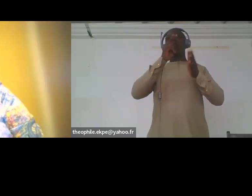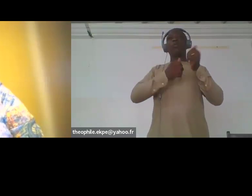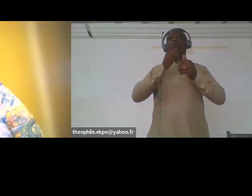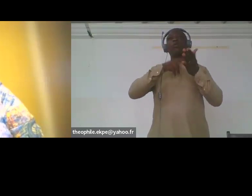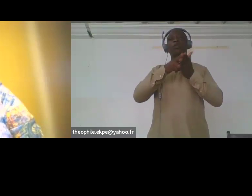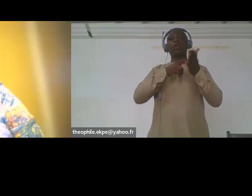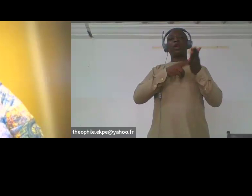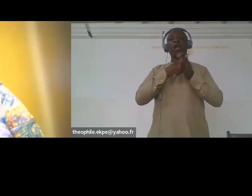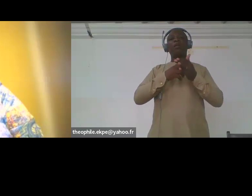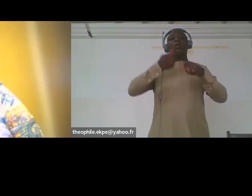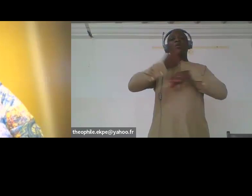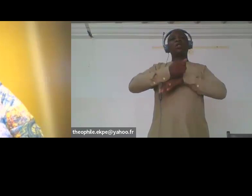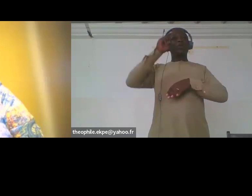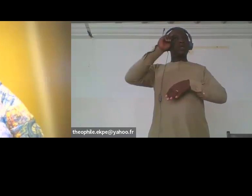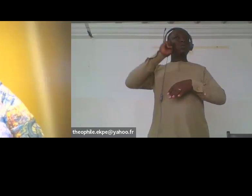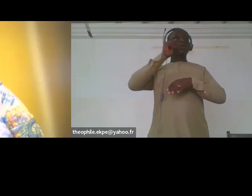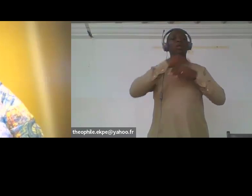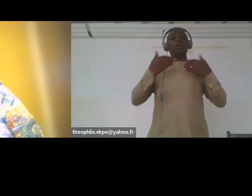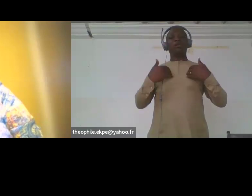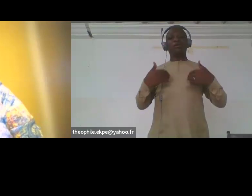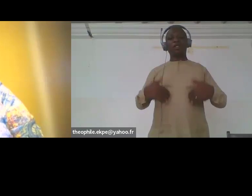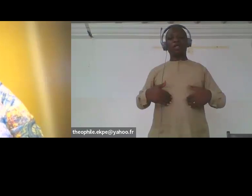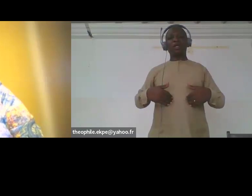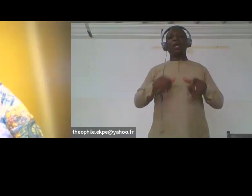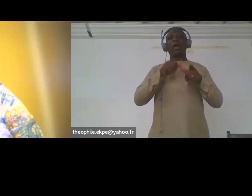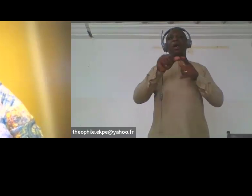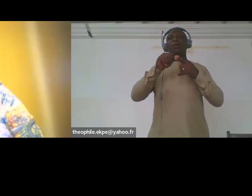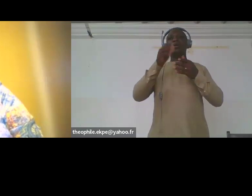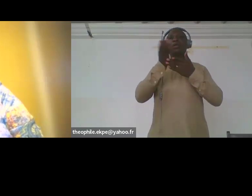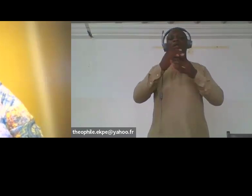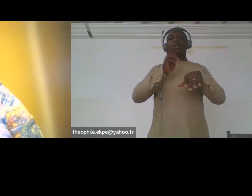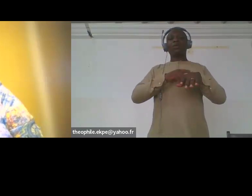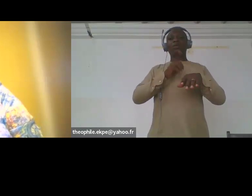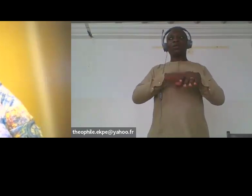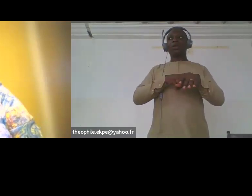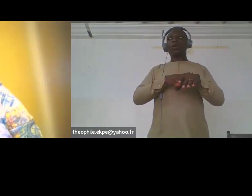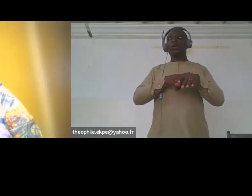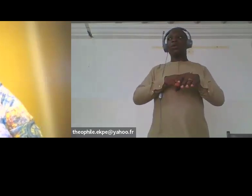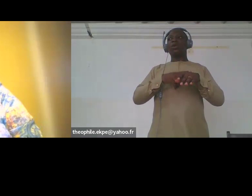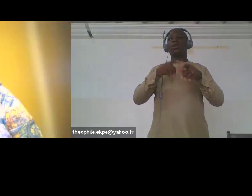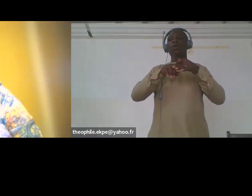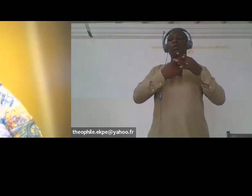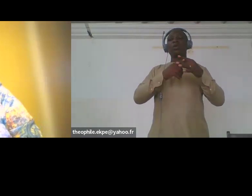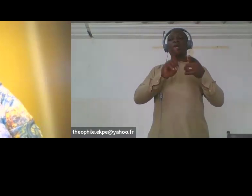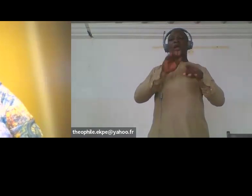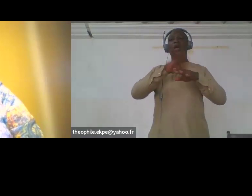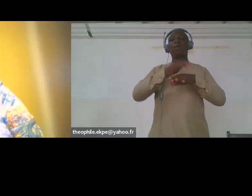Yet these are peak hours and mostly the peak hour start at 7 pm.